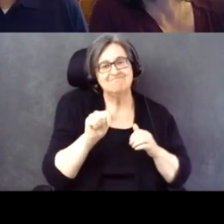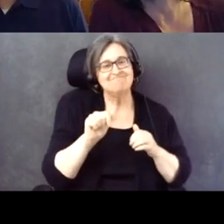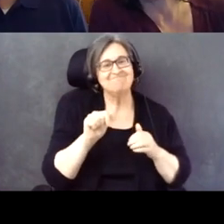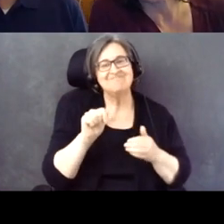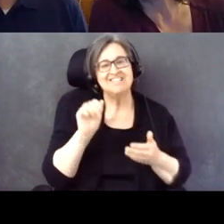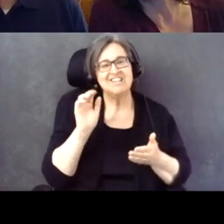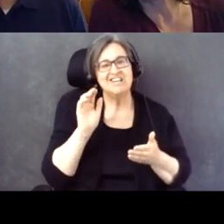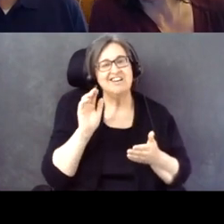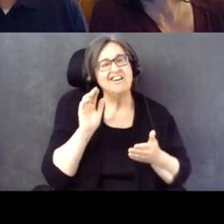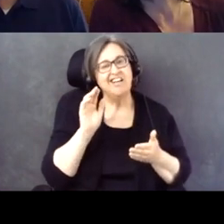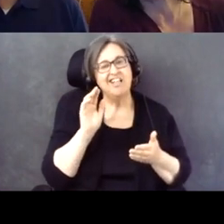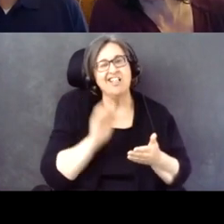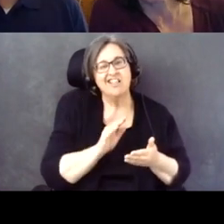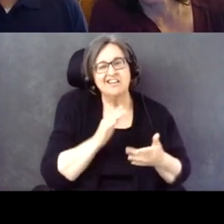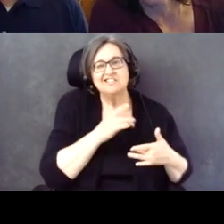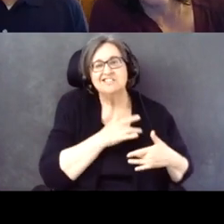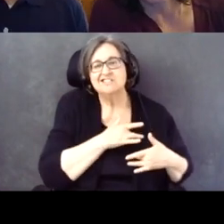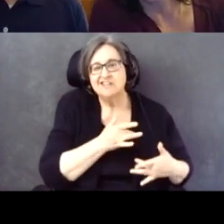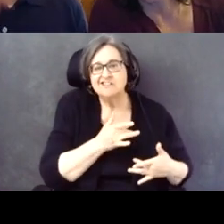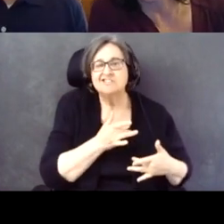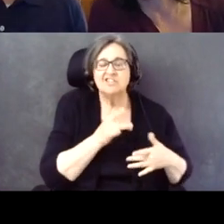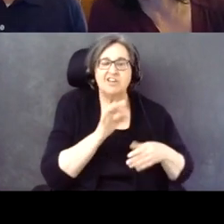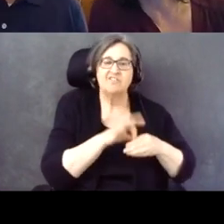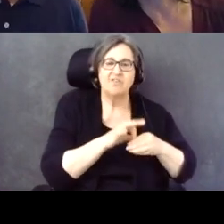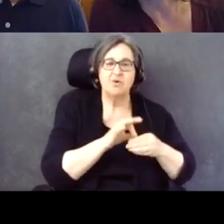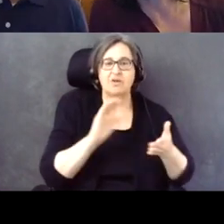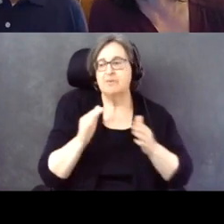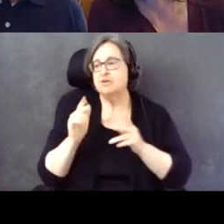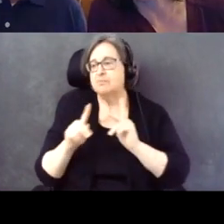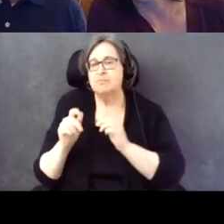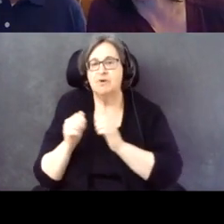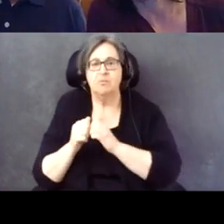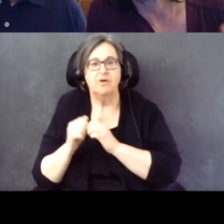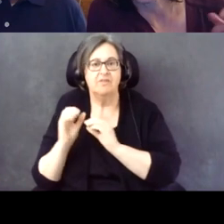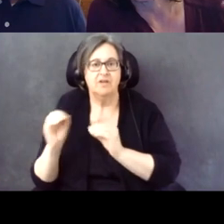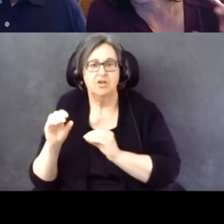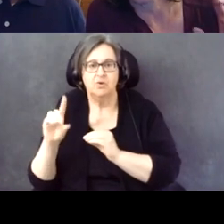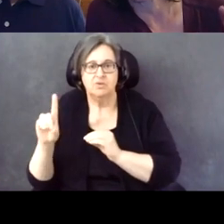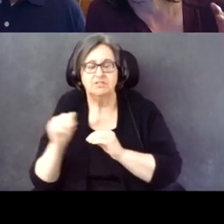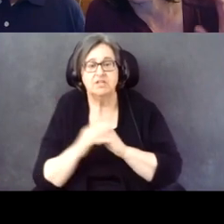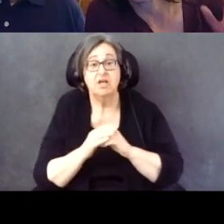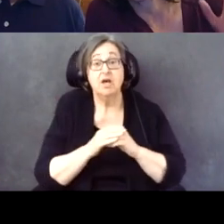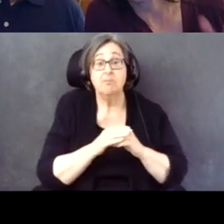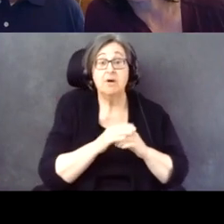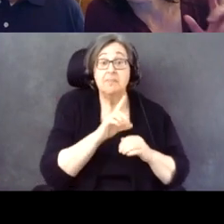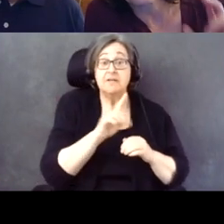people without disabilities to vote, although that disability turn out gap may have slightly